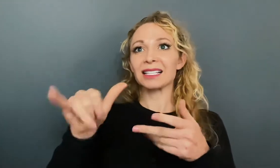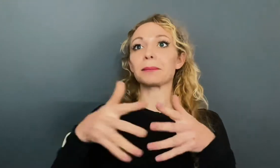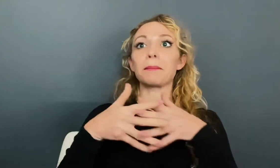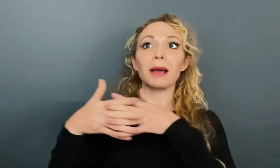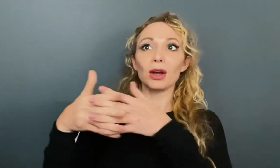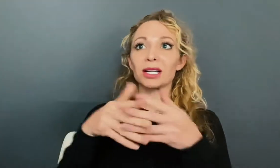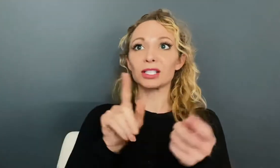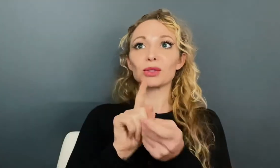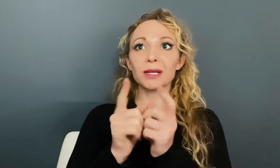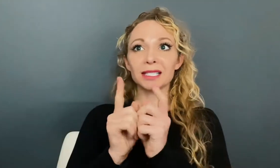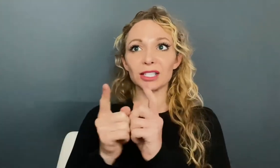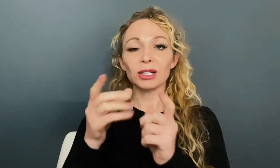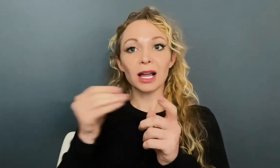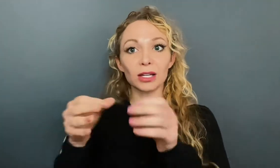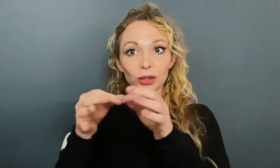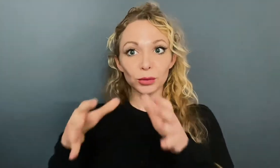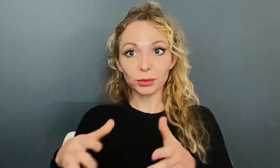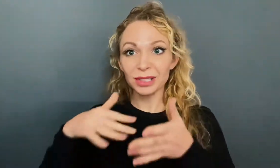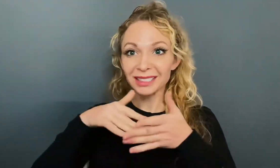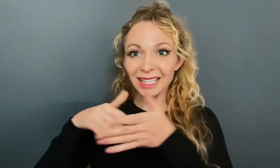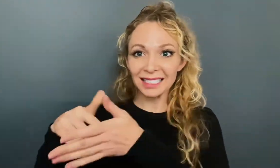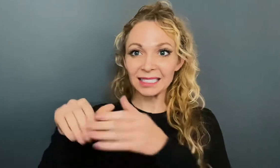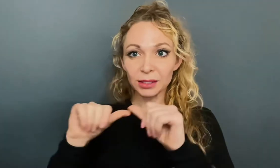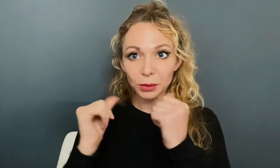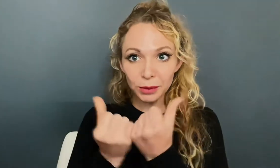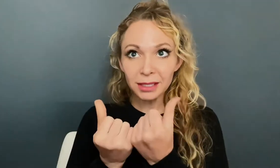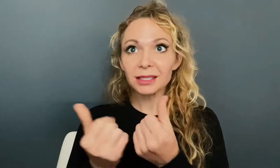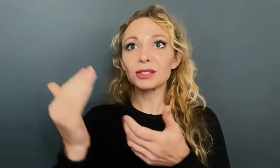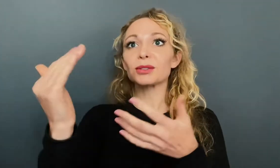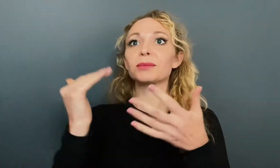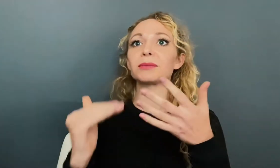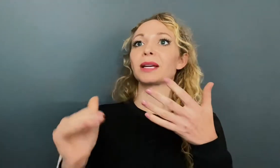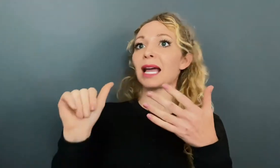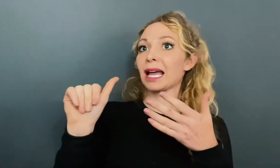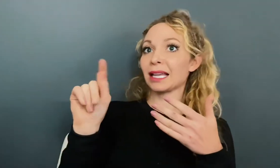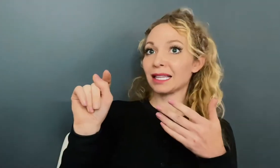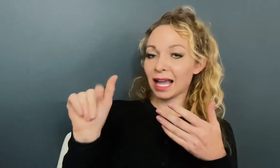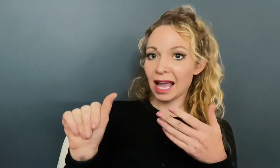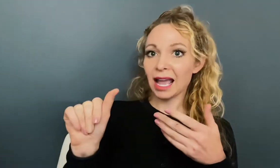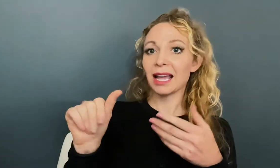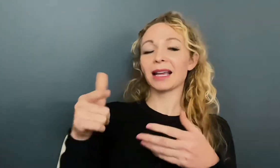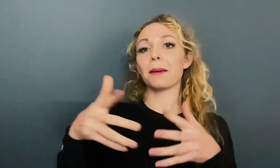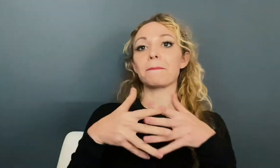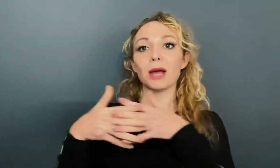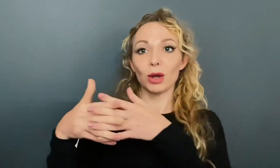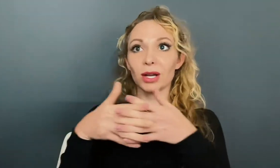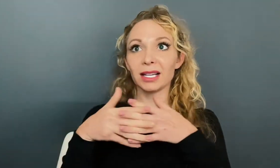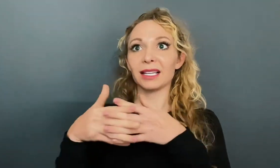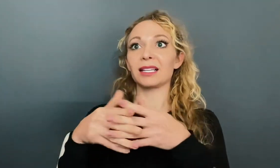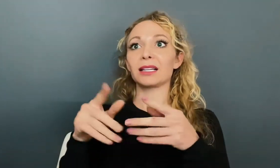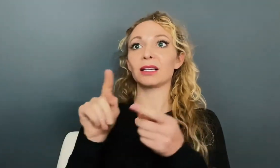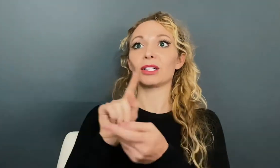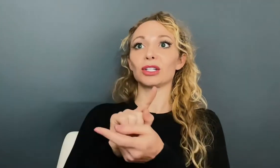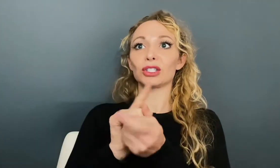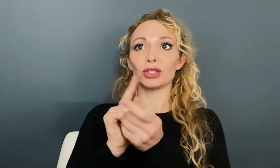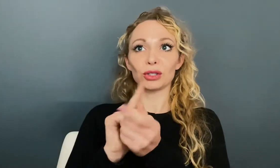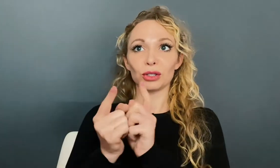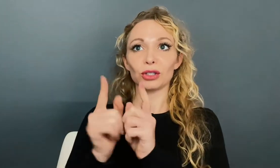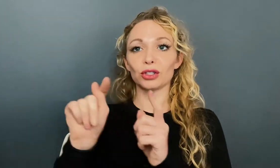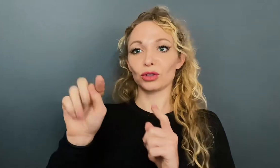American Translation and Interpreting Studies Association. Then we have ATA, the American Translators